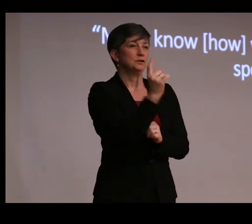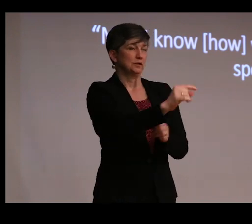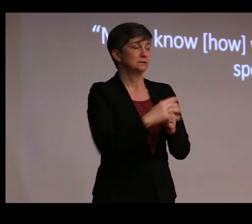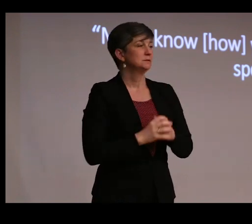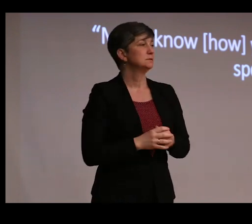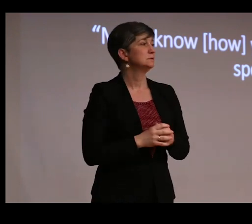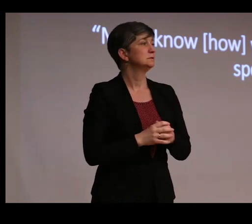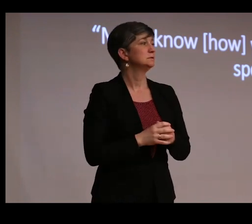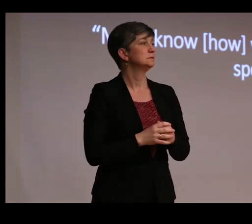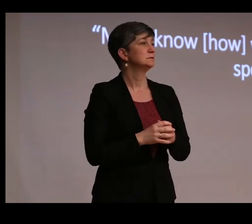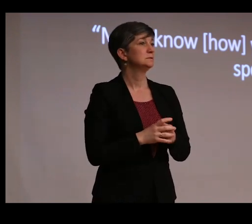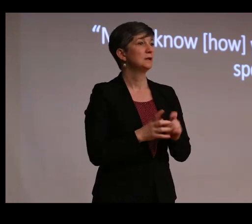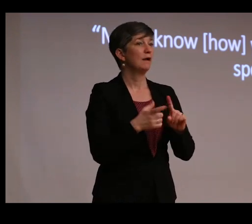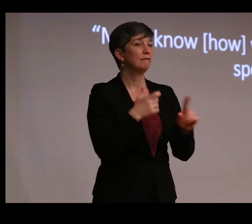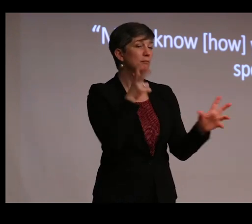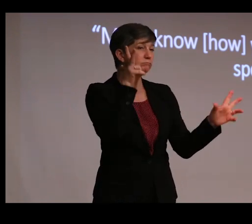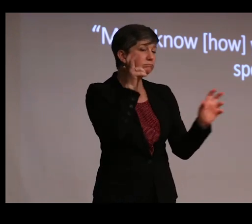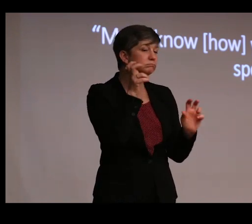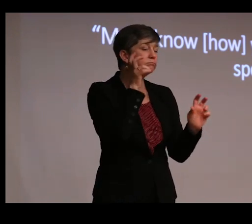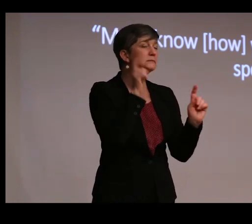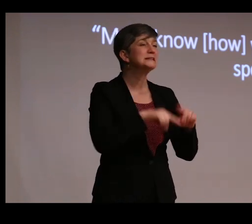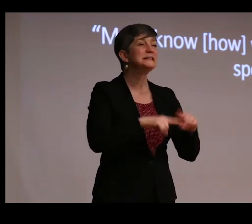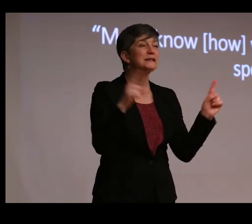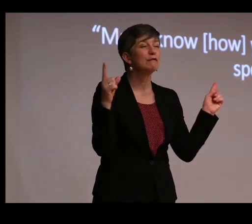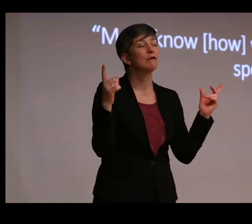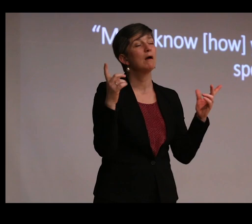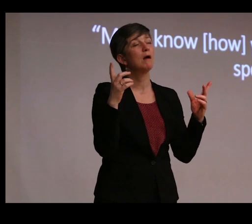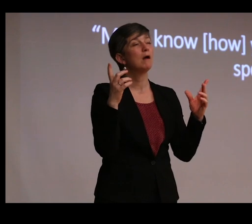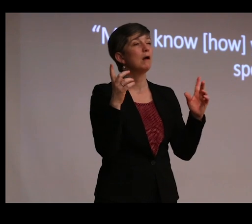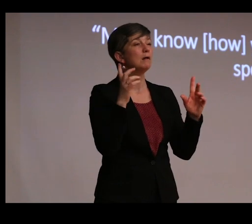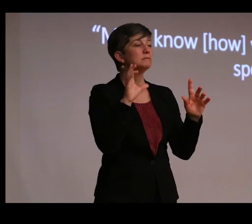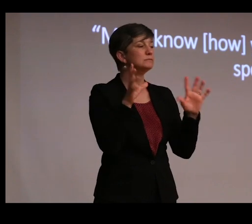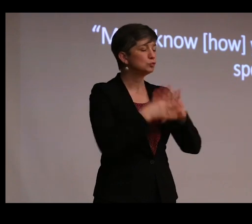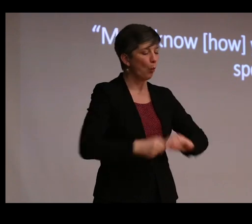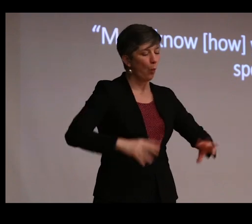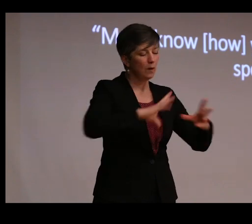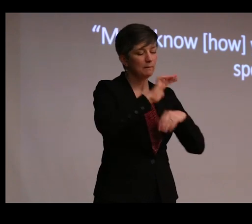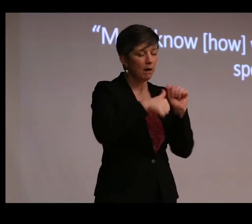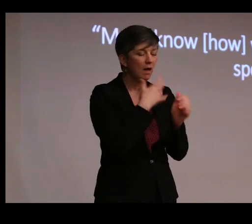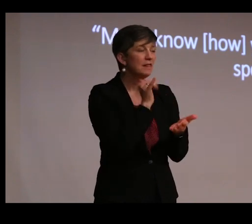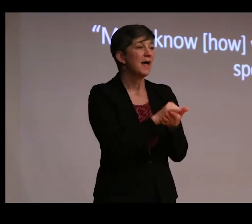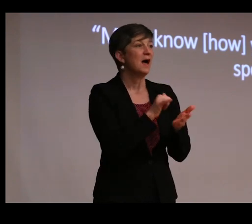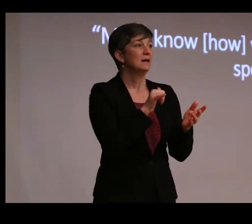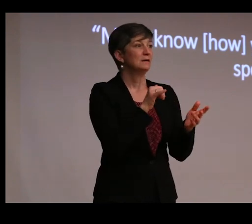And what emerges from listening to these different voices that haunt the archive is that the same physical thing, of course,